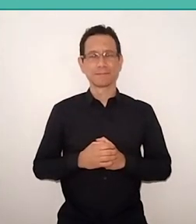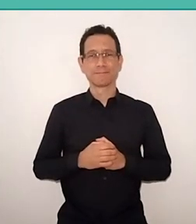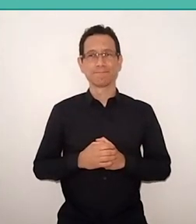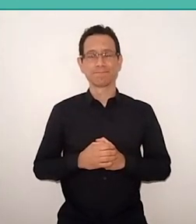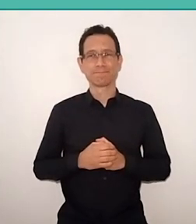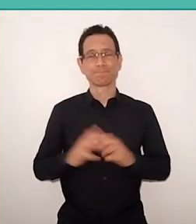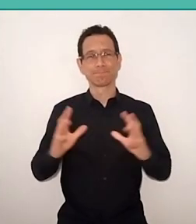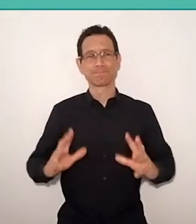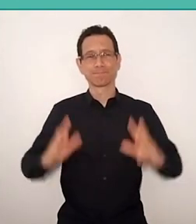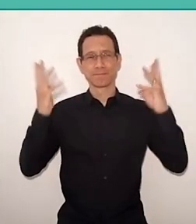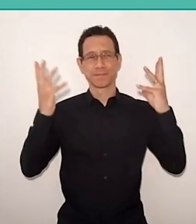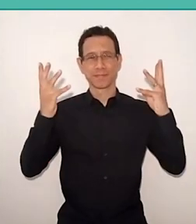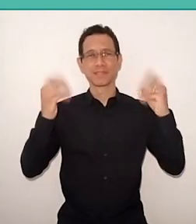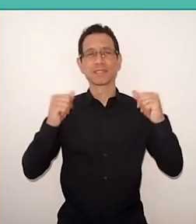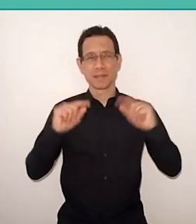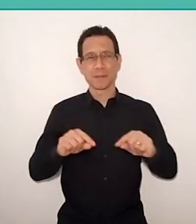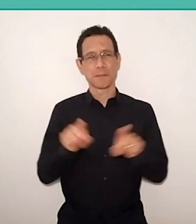on the other hand, celebrate, as Angela said,